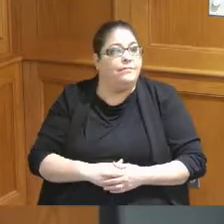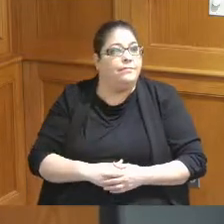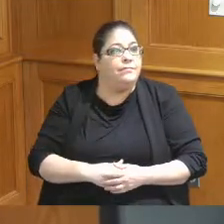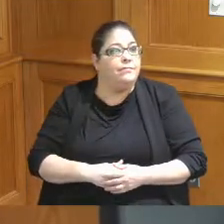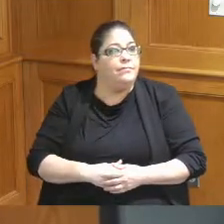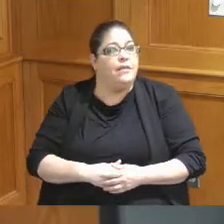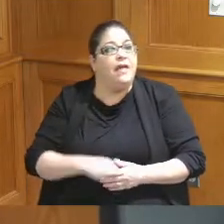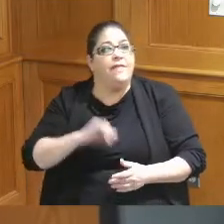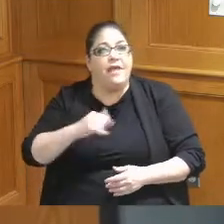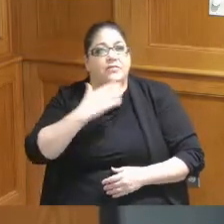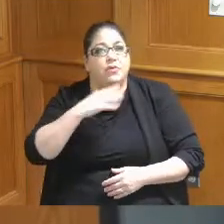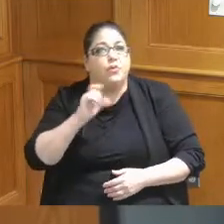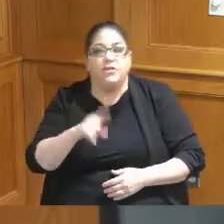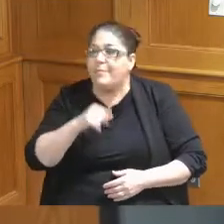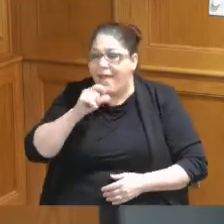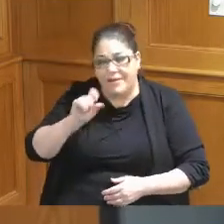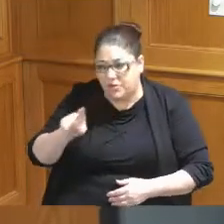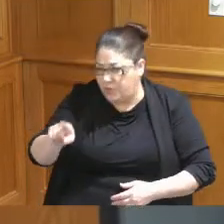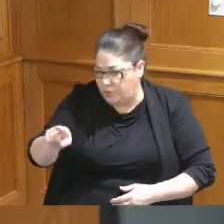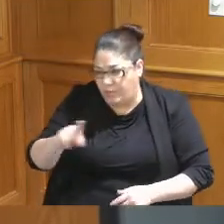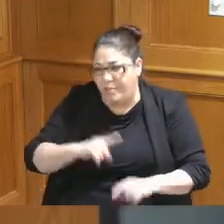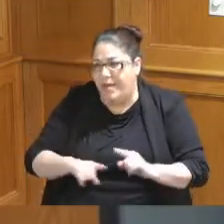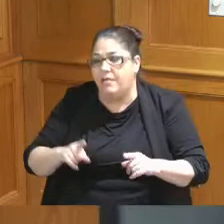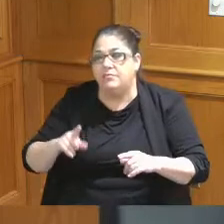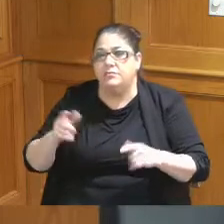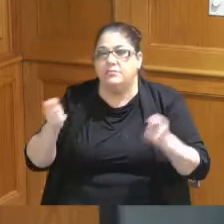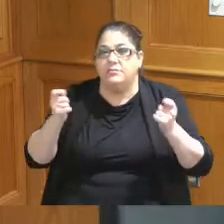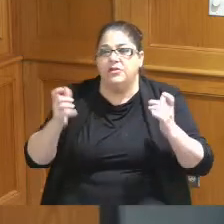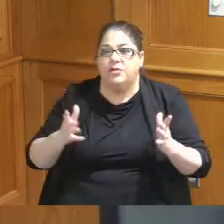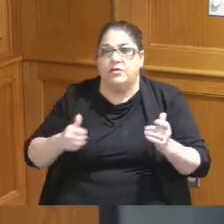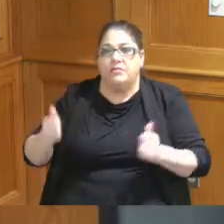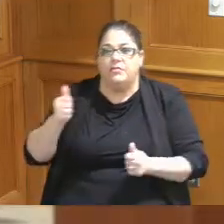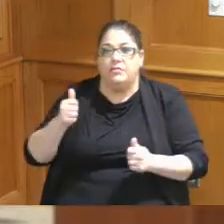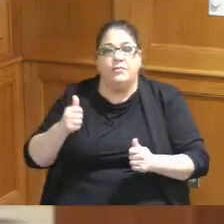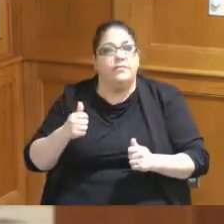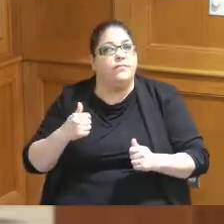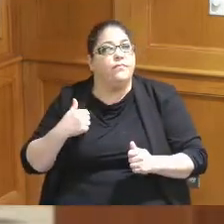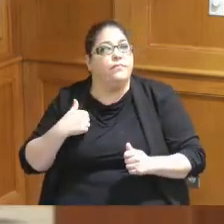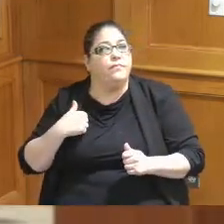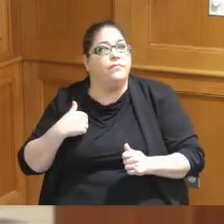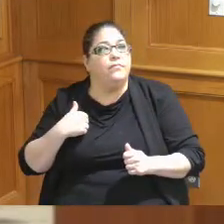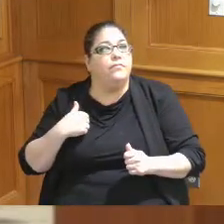question yeah and I'm gonna ask you I'm just in the ministry we've already we've answered this